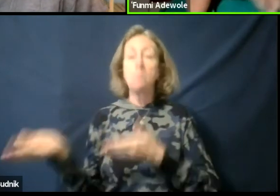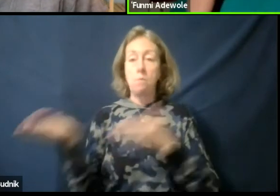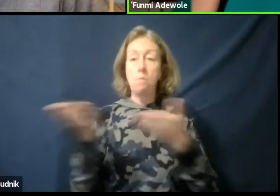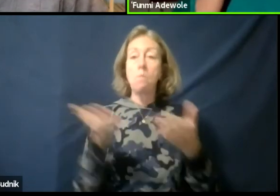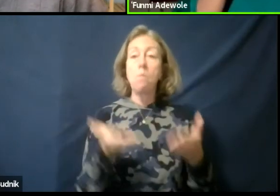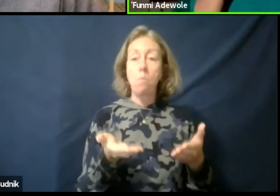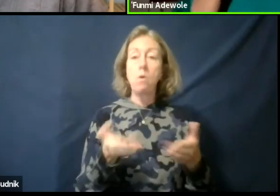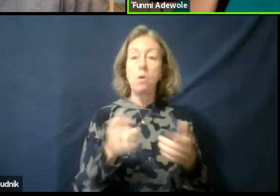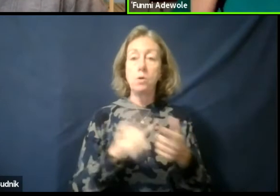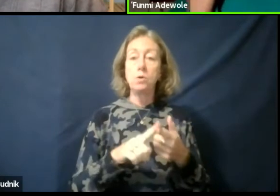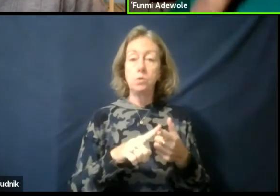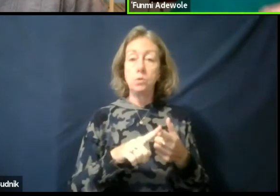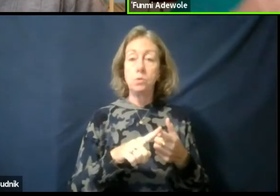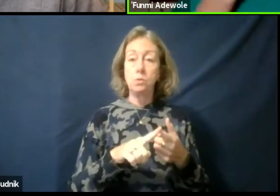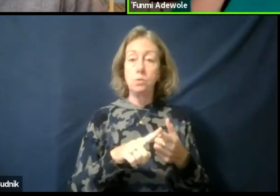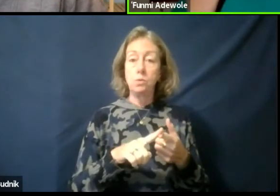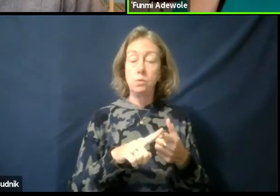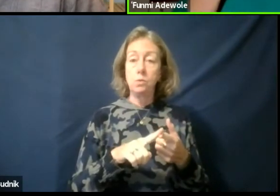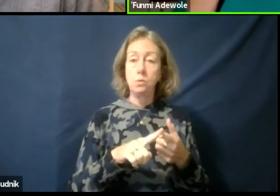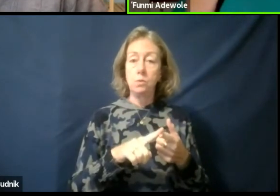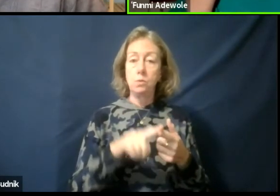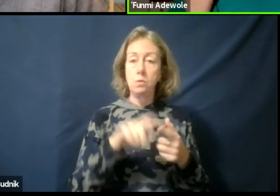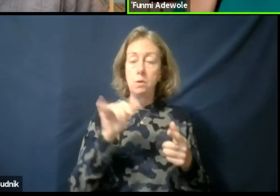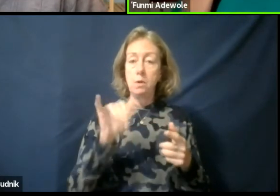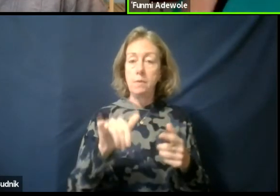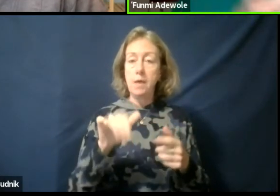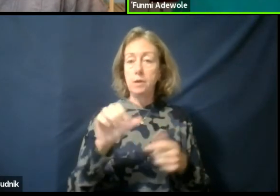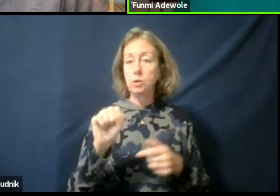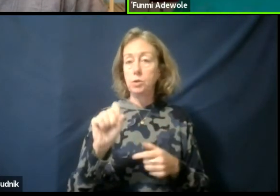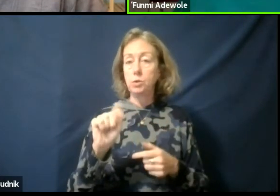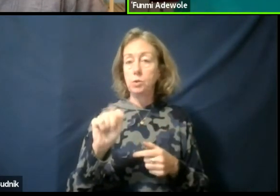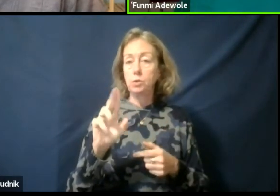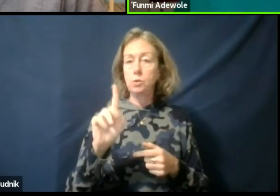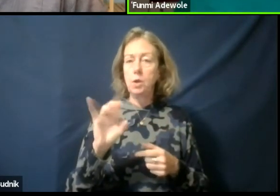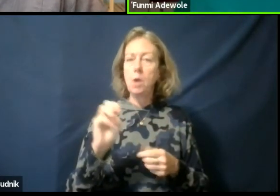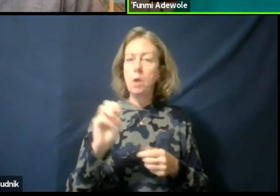and then they explained why this particular object was of such importance.